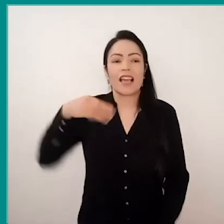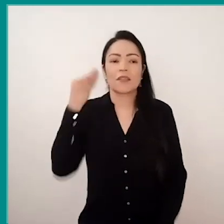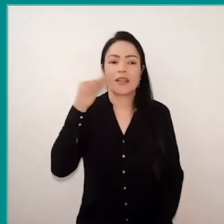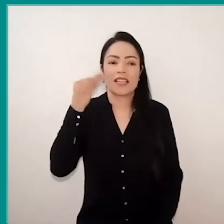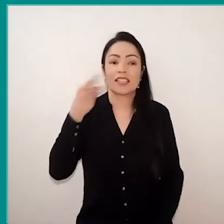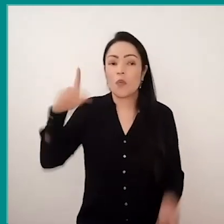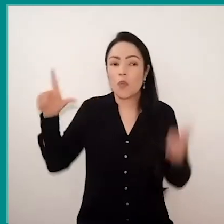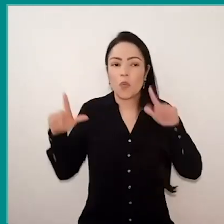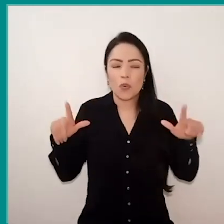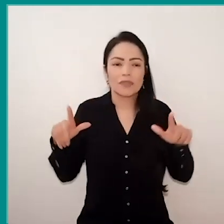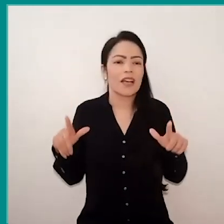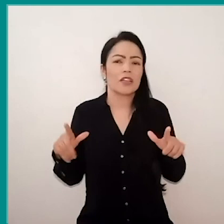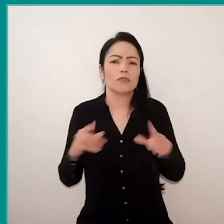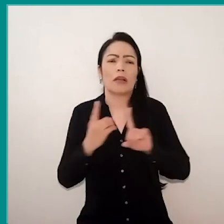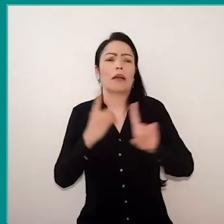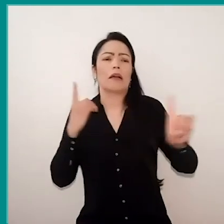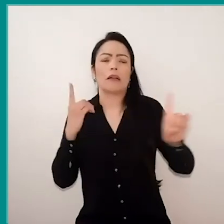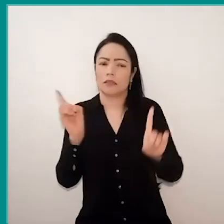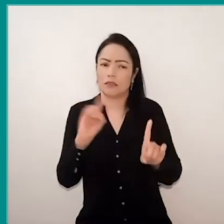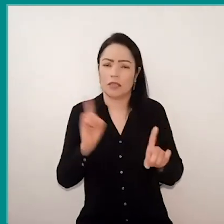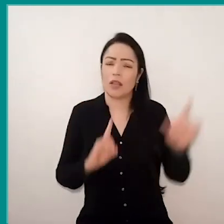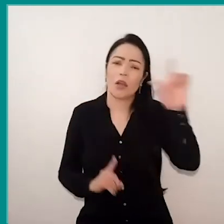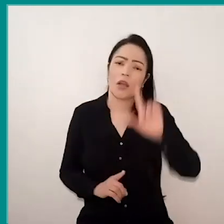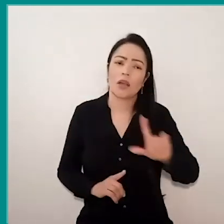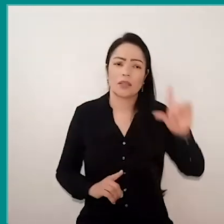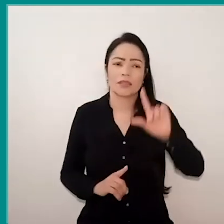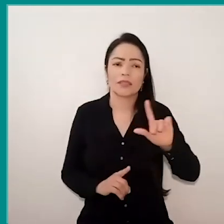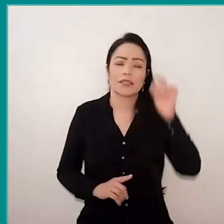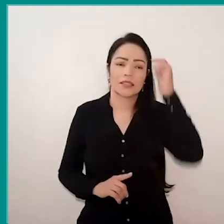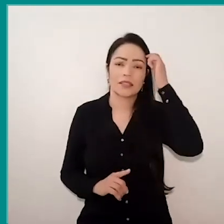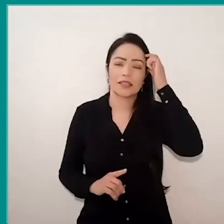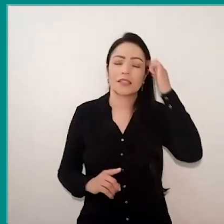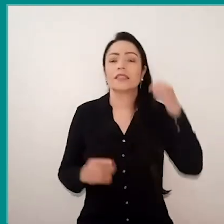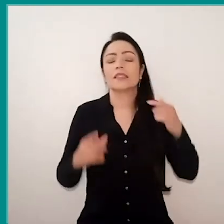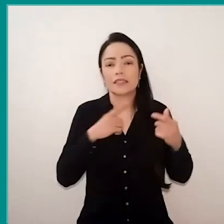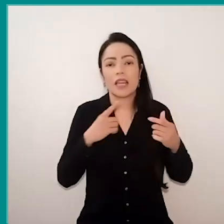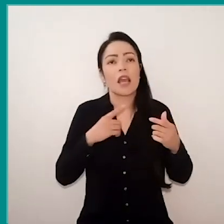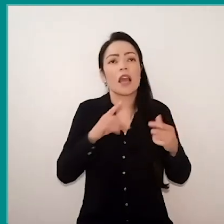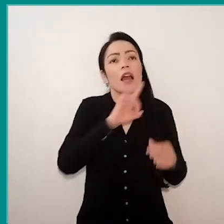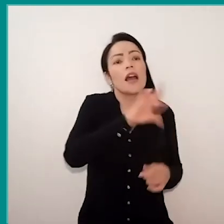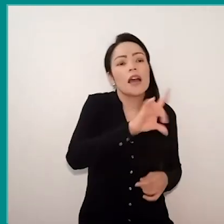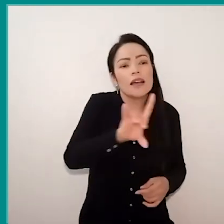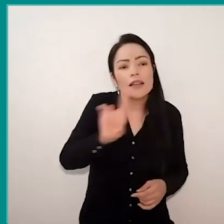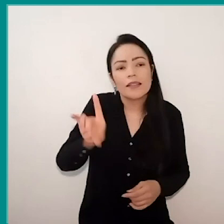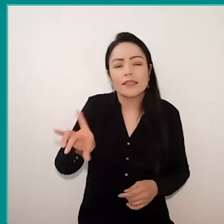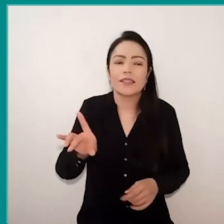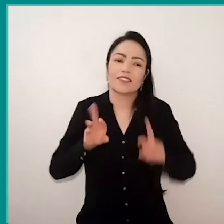are not far away. Of course there are needs, there are… but all of them